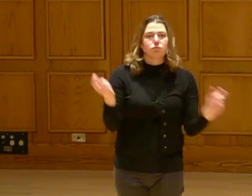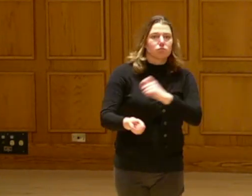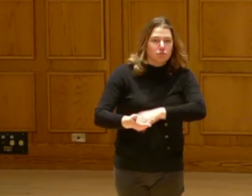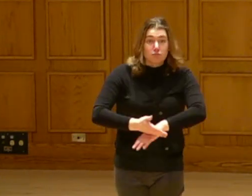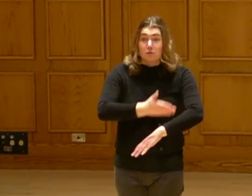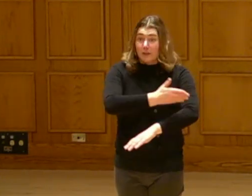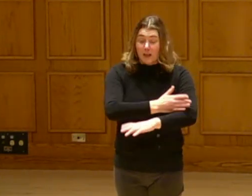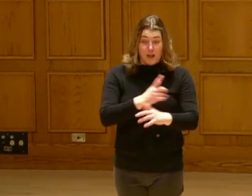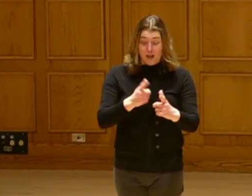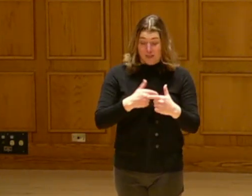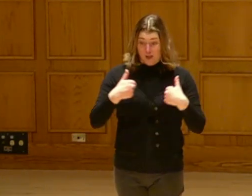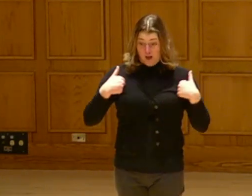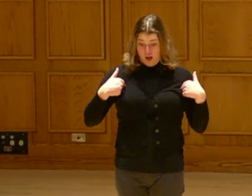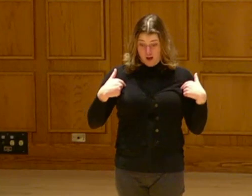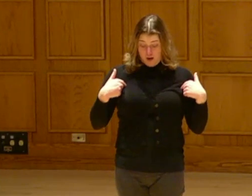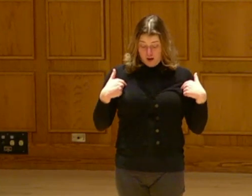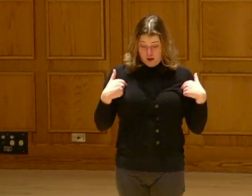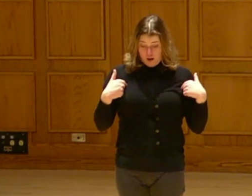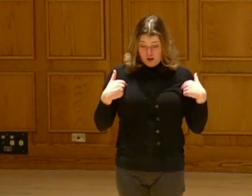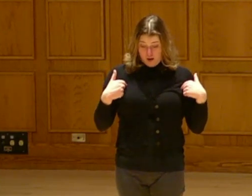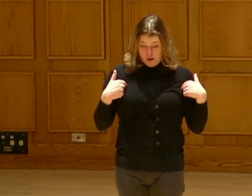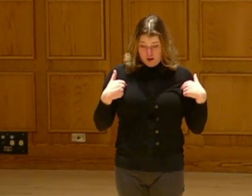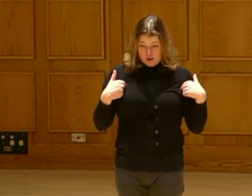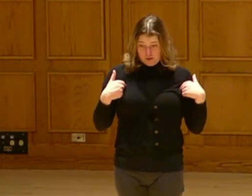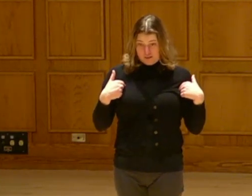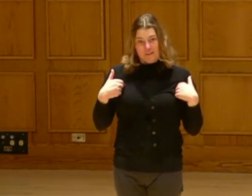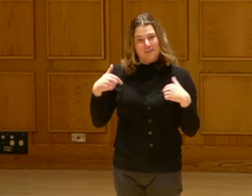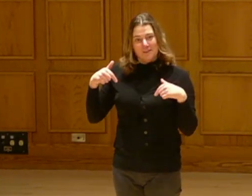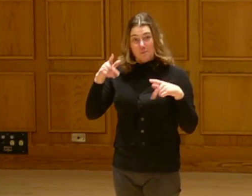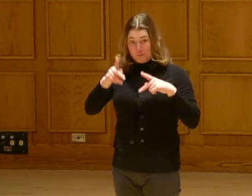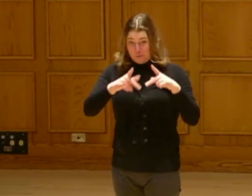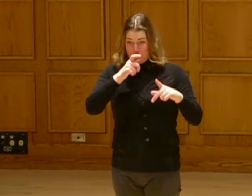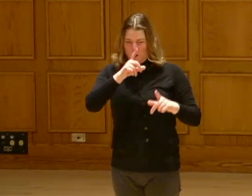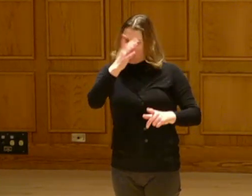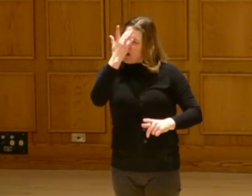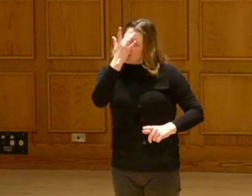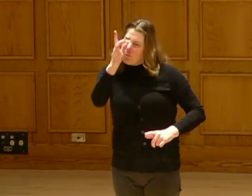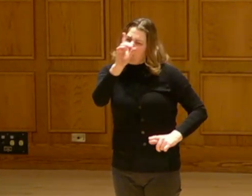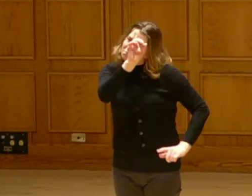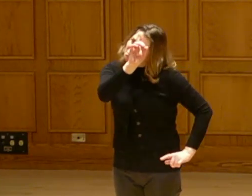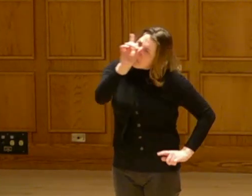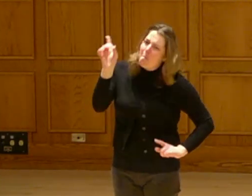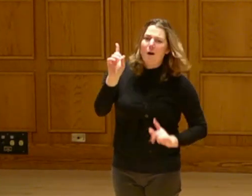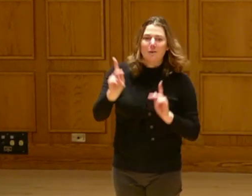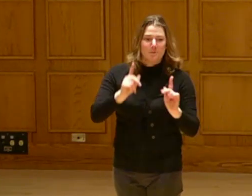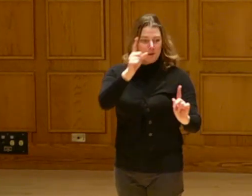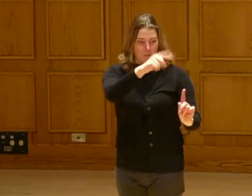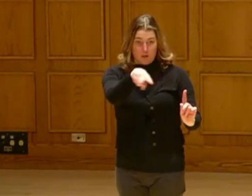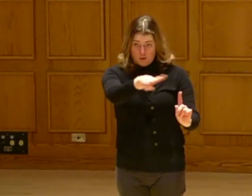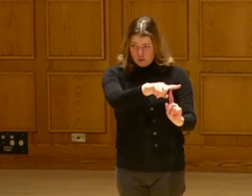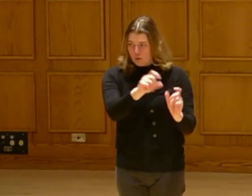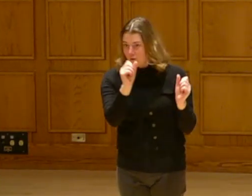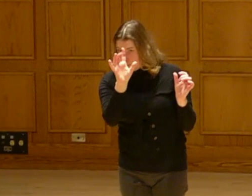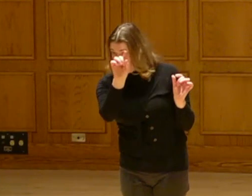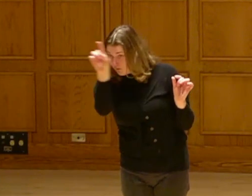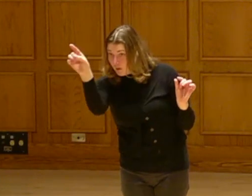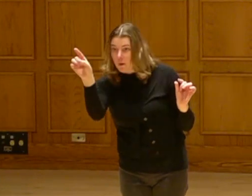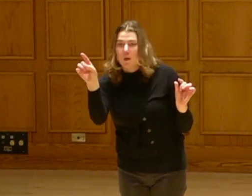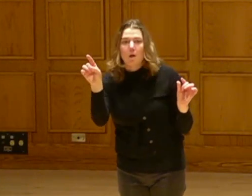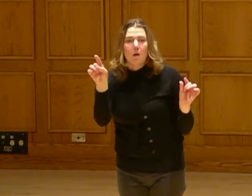Technology gets better and better. I don't think our smartest people and there's a bump of them out